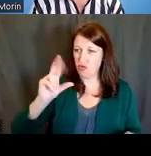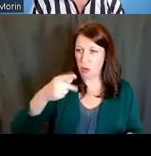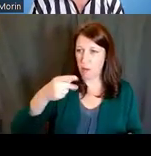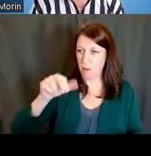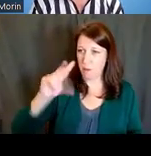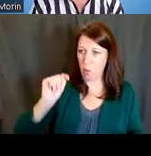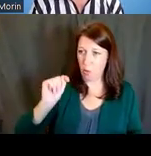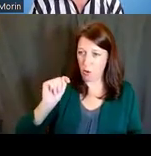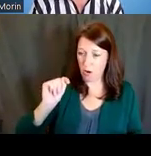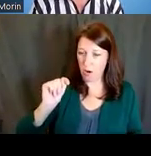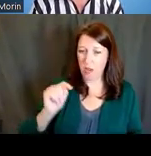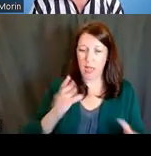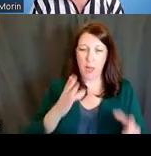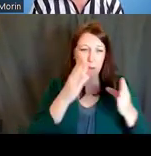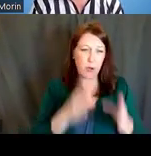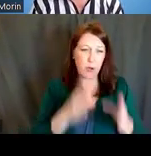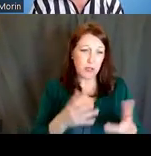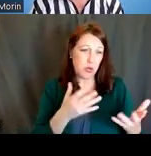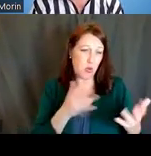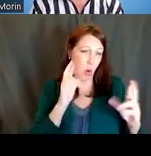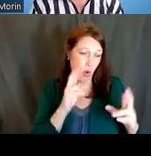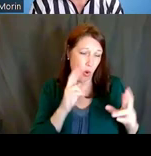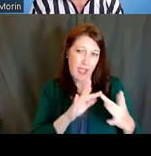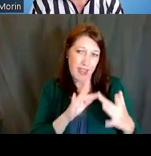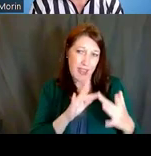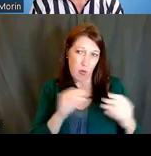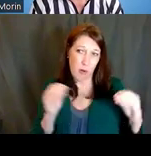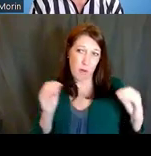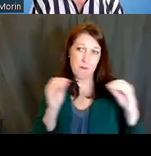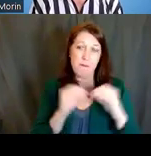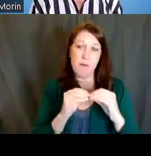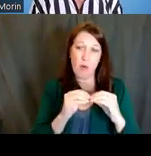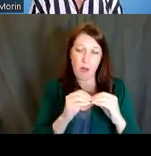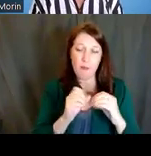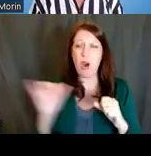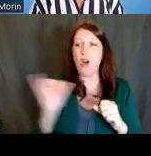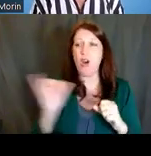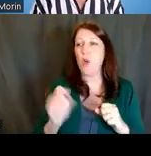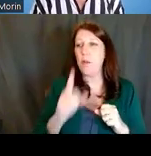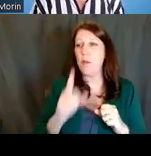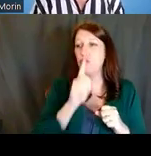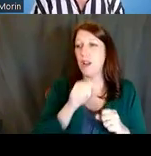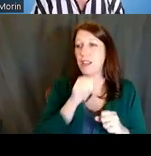you hope to network further with, you want to also ensure that they are available